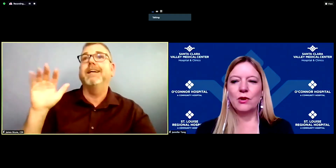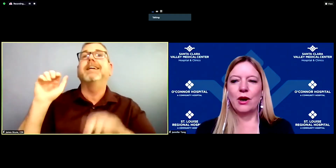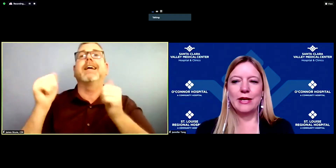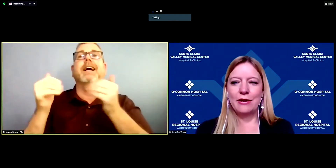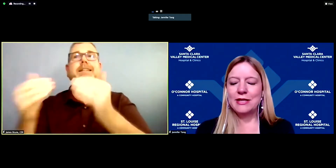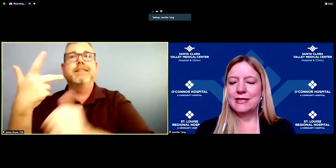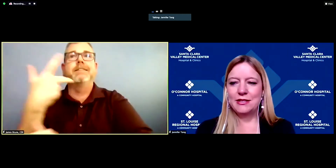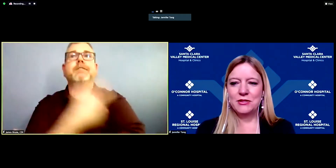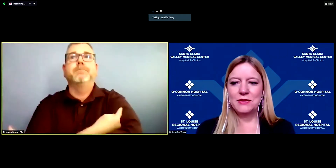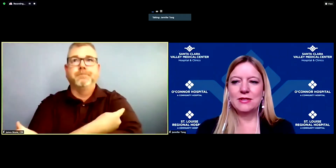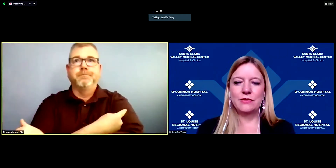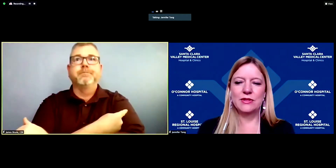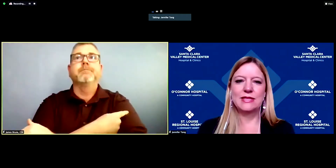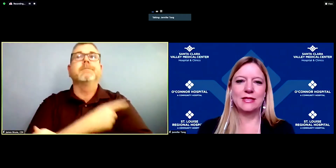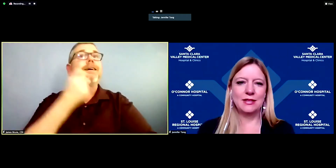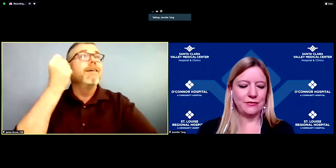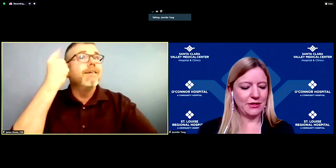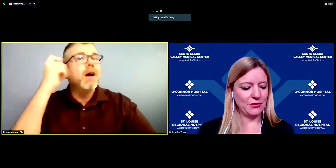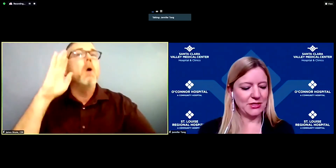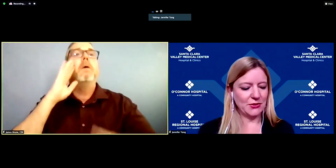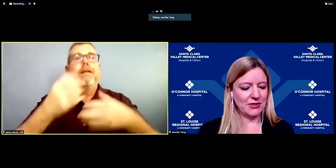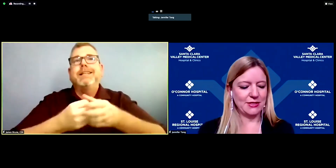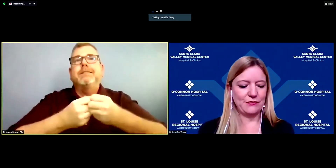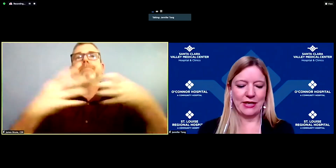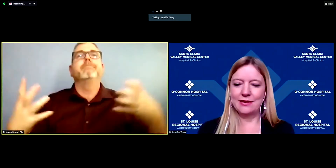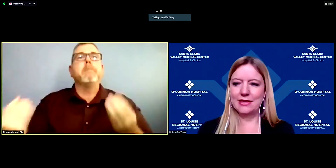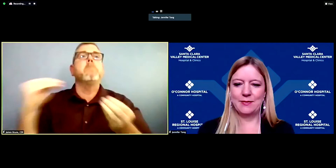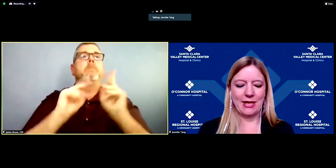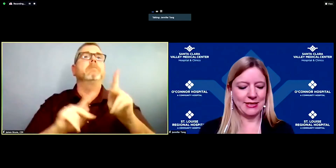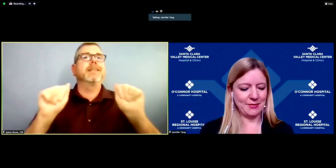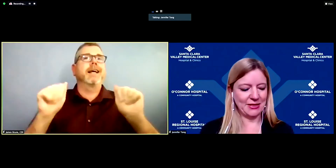Our county continues to devote significant resources to fight this pandemic.